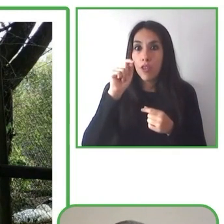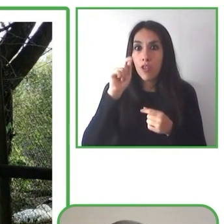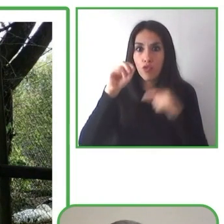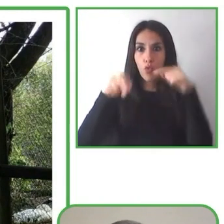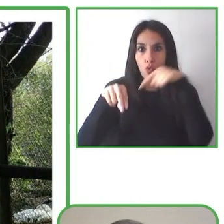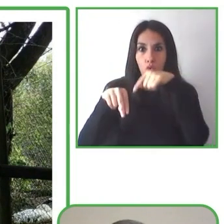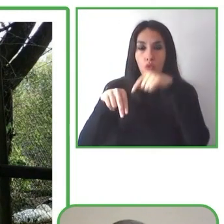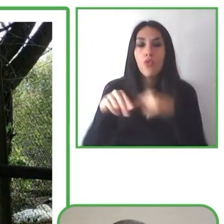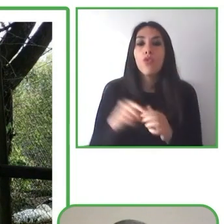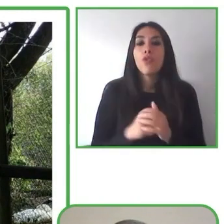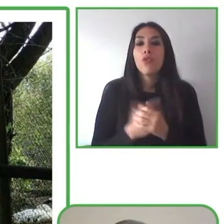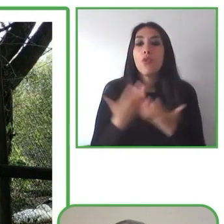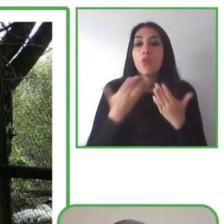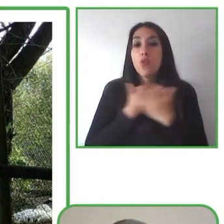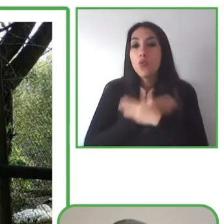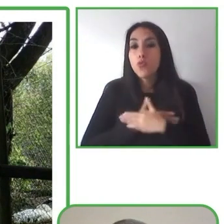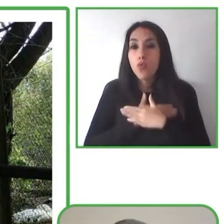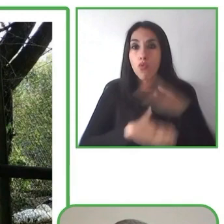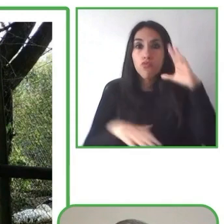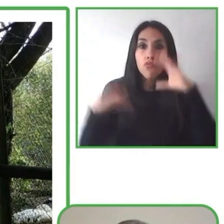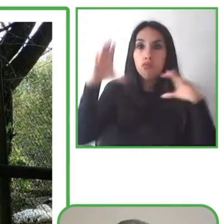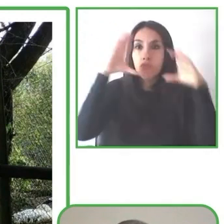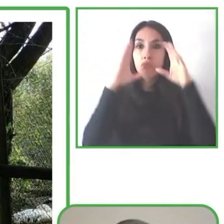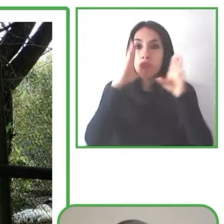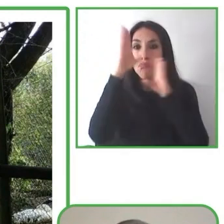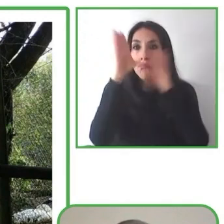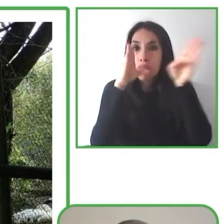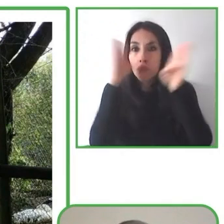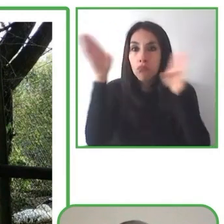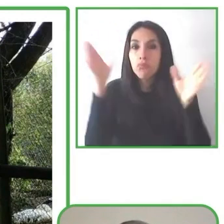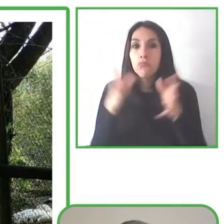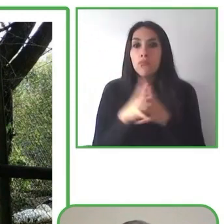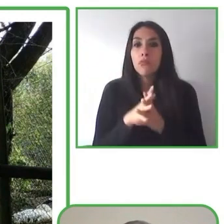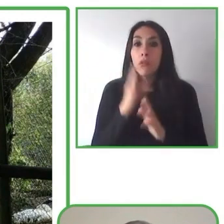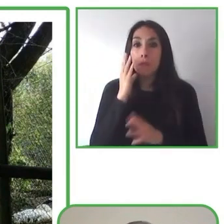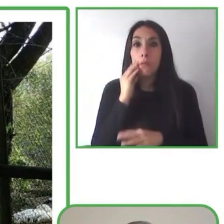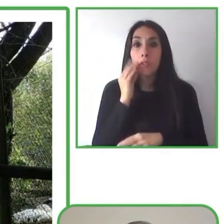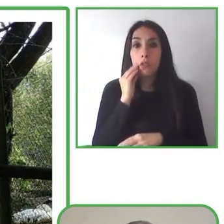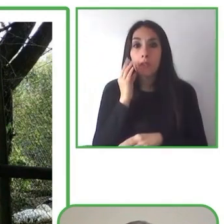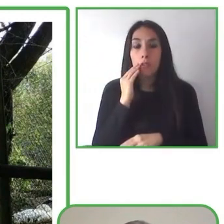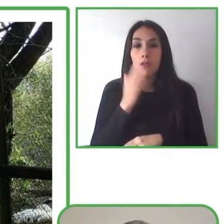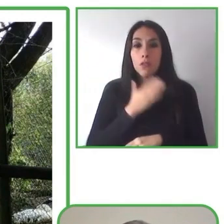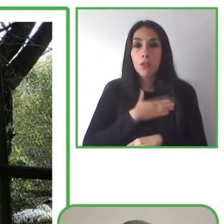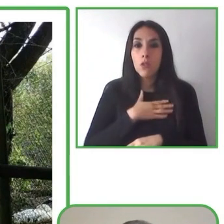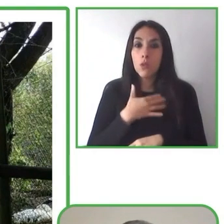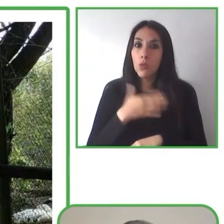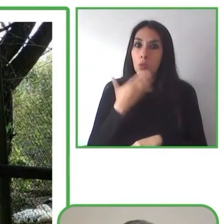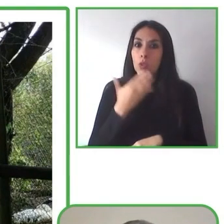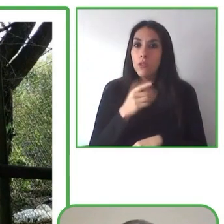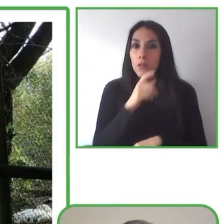experiences for everyone, and it's also an opportunity to be able to implement